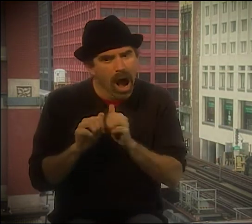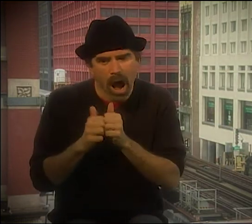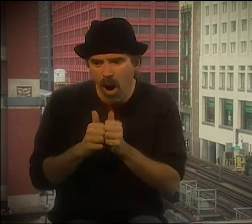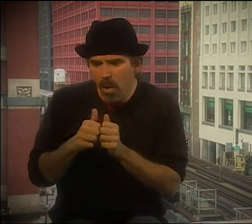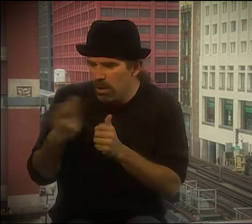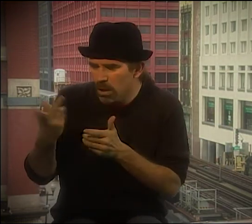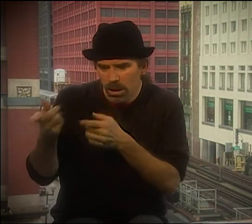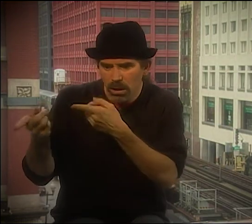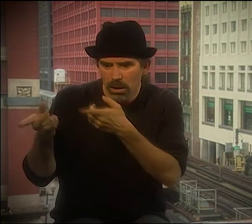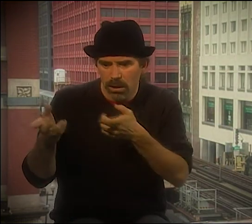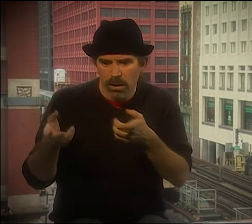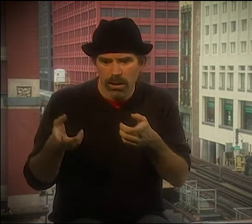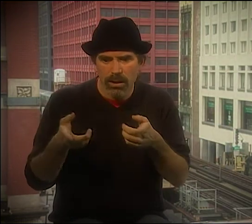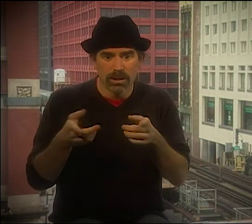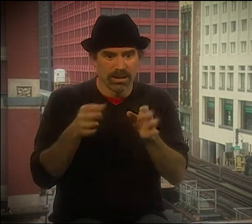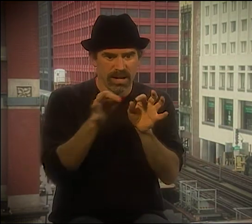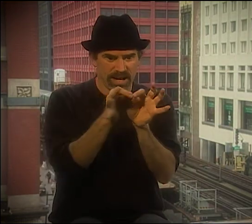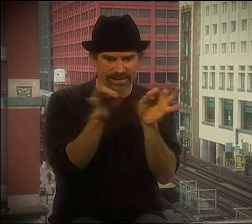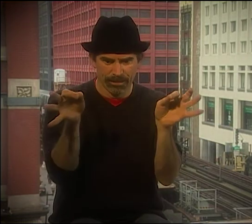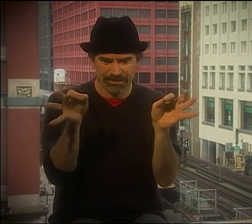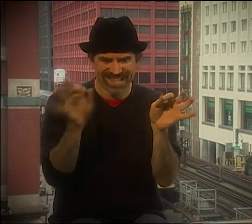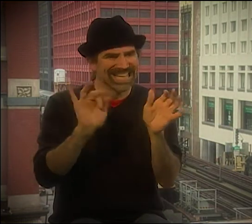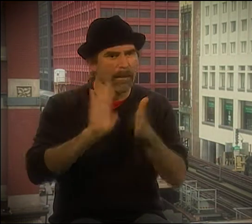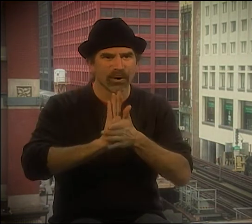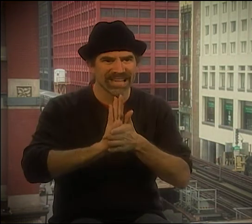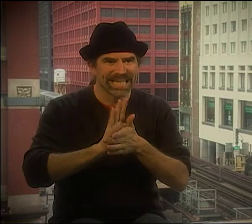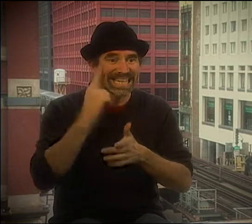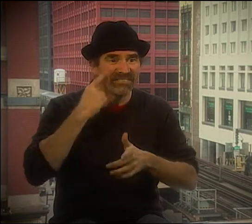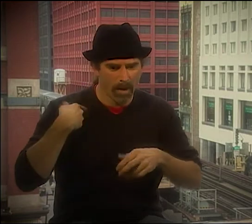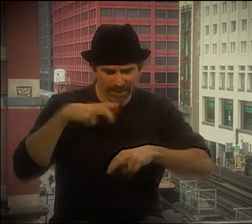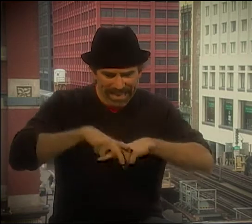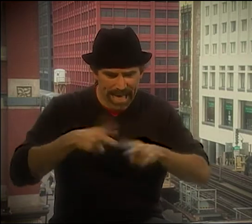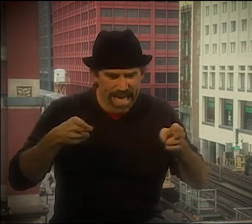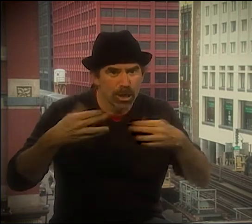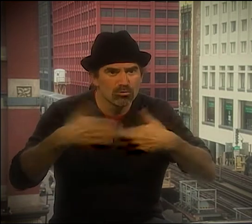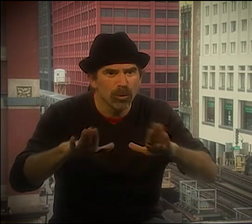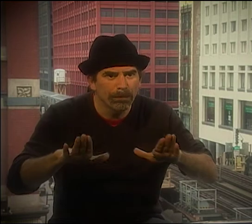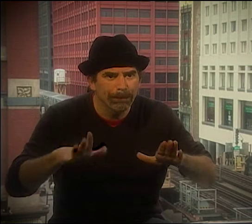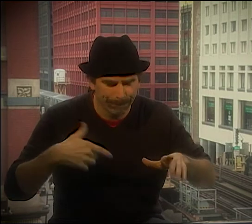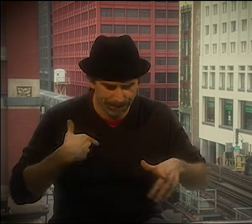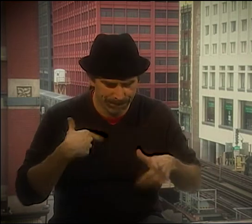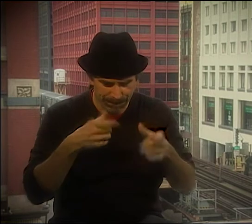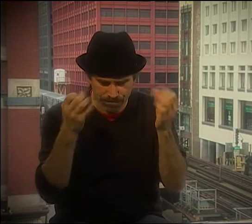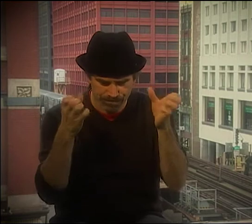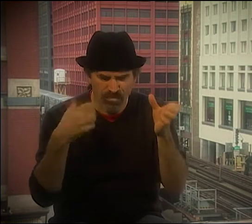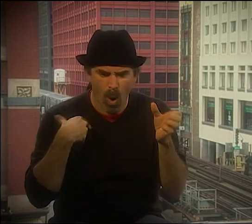THEY HAVE A FIGHT. THEY'RE DRIVING IN THE CAR. HE HAS THIS BAD BLOWUP AND THE GUY THROWS A HAMBURGER AT HIS GIRLFRIEND,